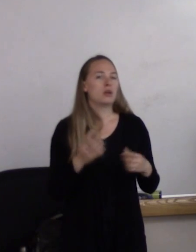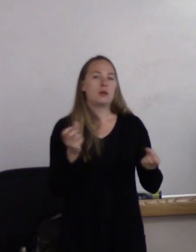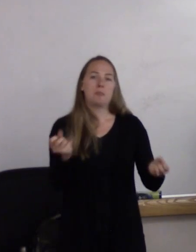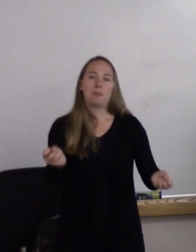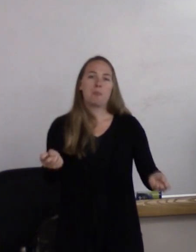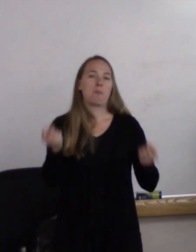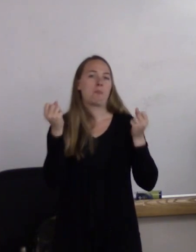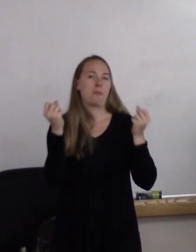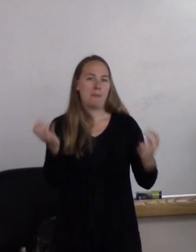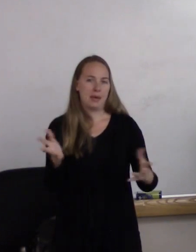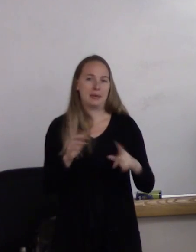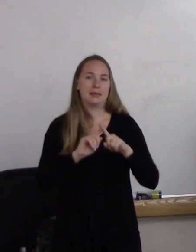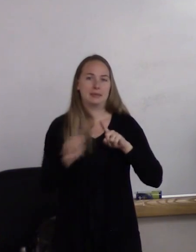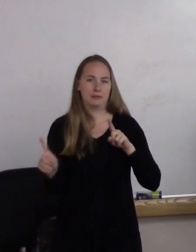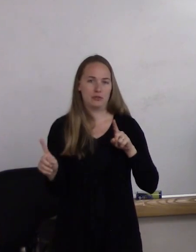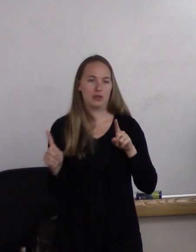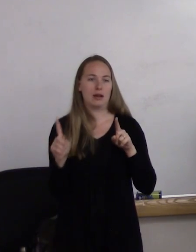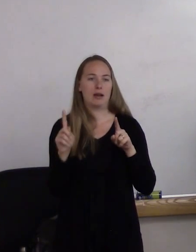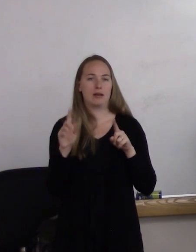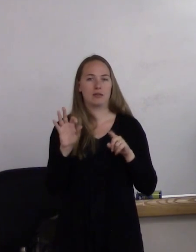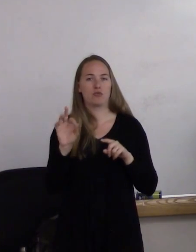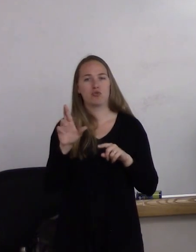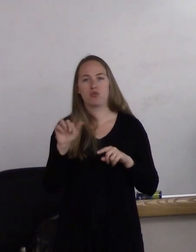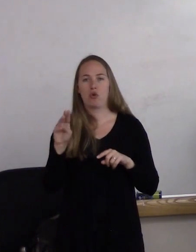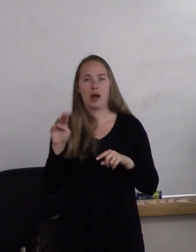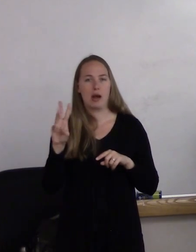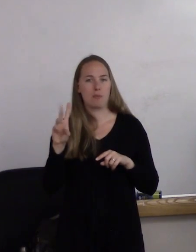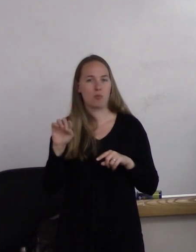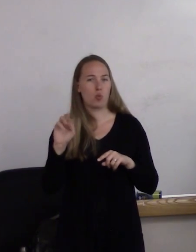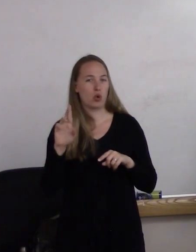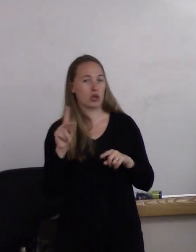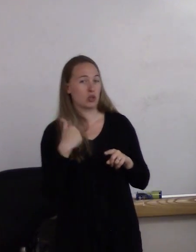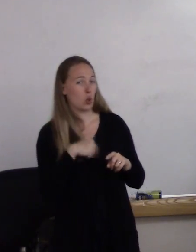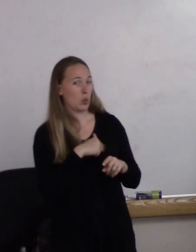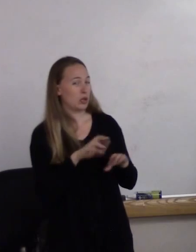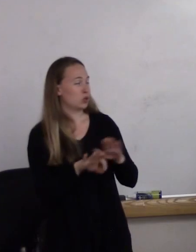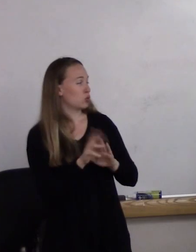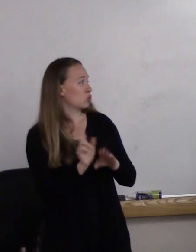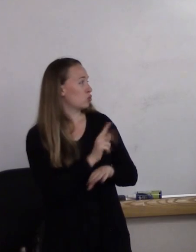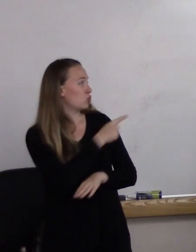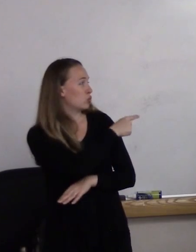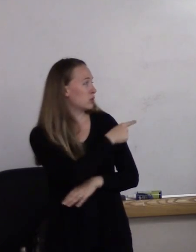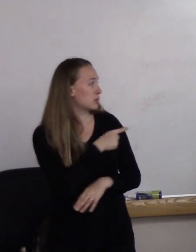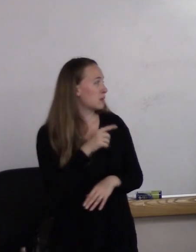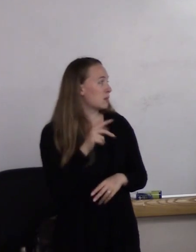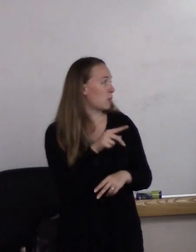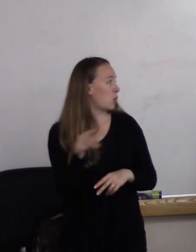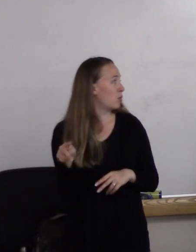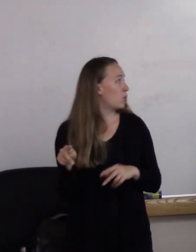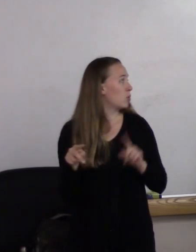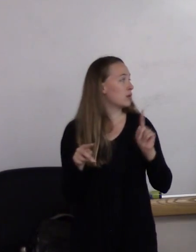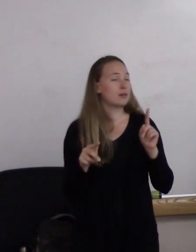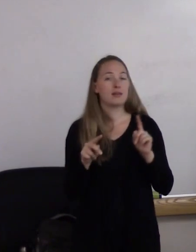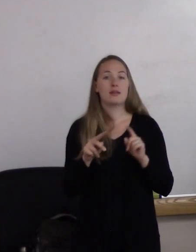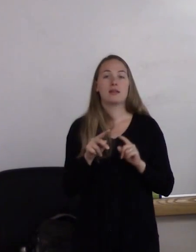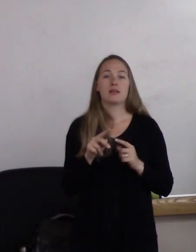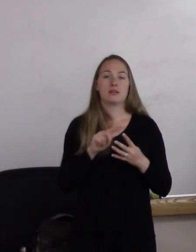of these different frameworks. This is the one we choose to use, and it's been pretty widely accepted.